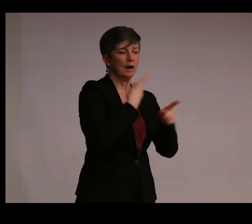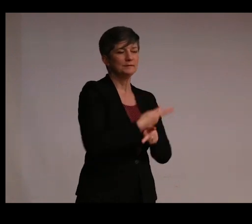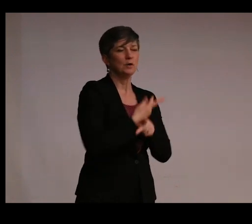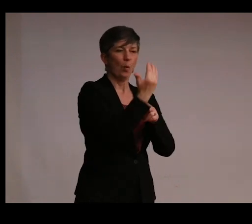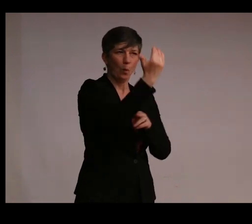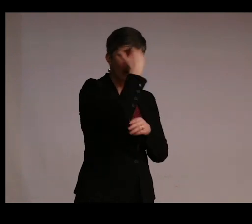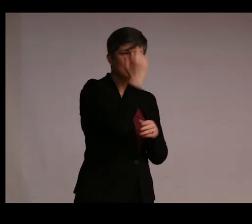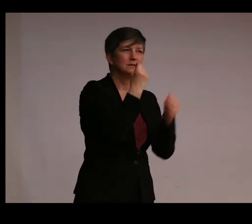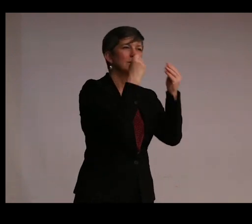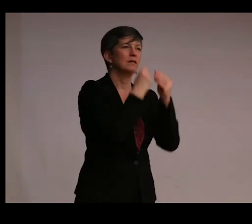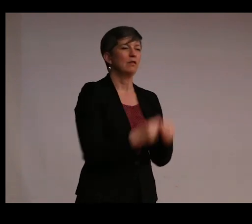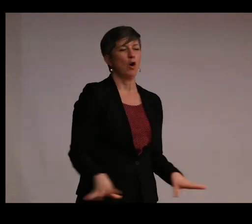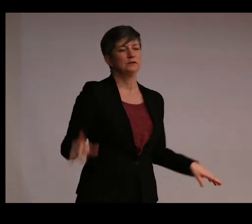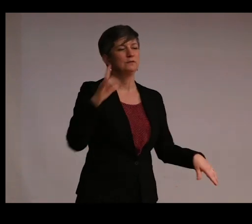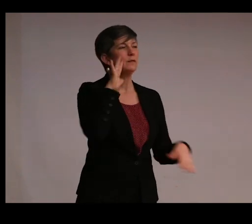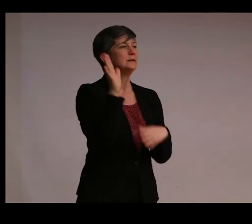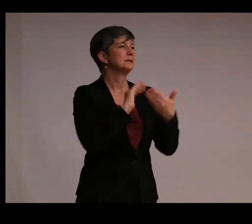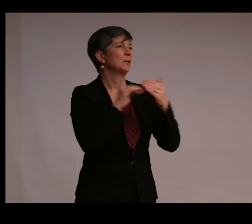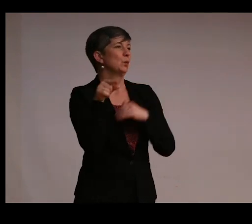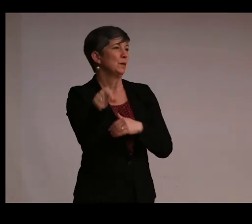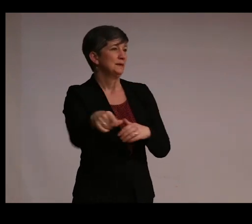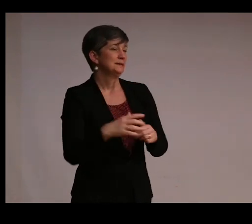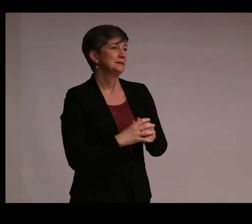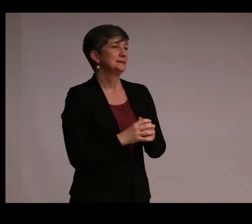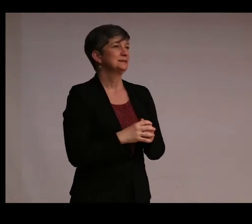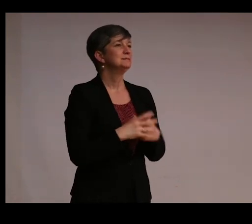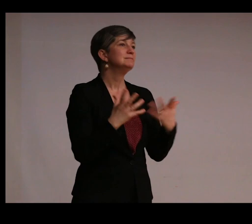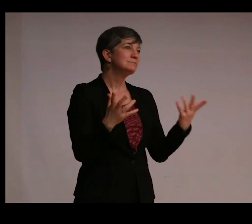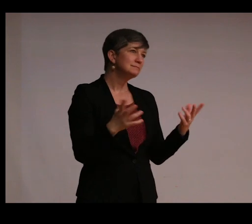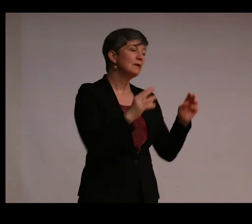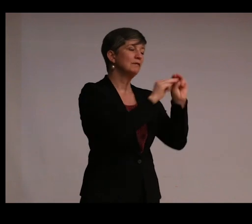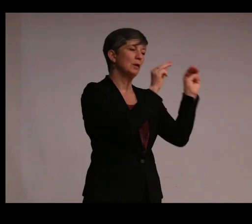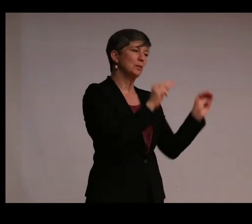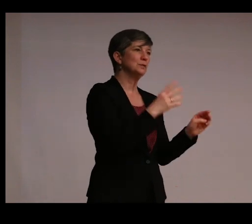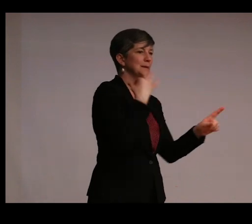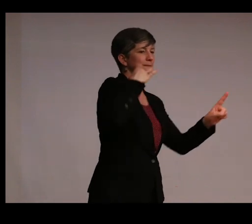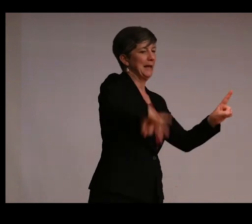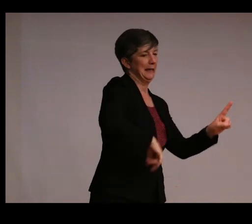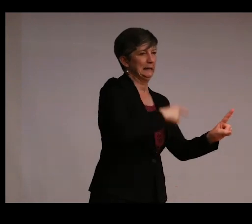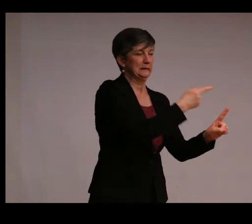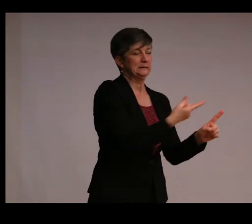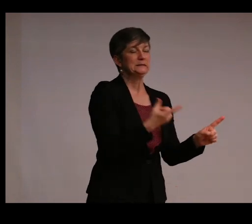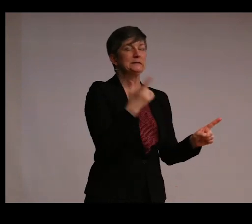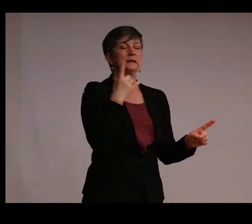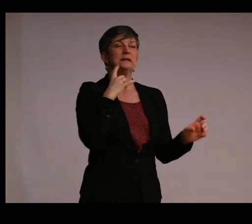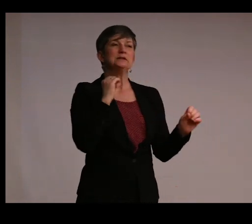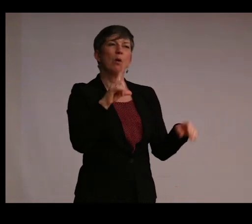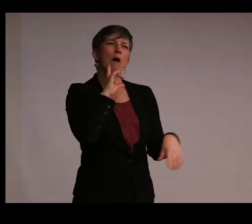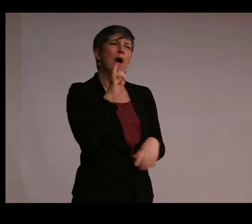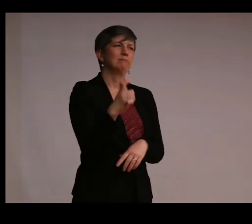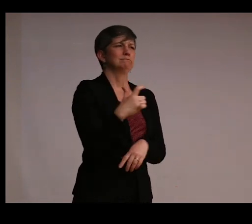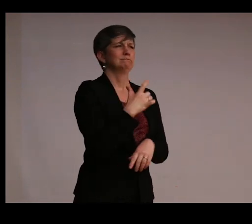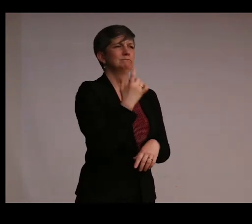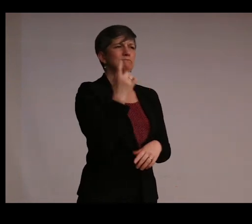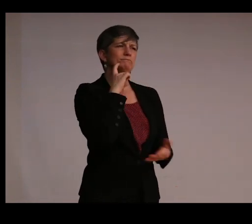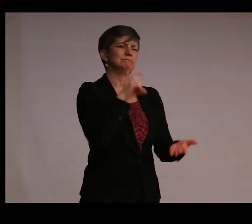of loss for these communities in the name, of course, of the museum's gain. And I'm therefore struck by the regularity with which we